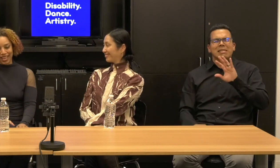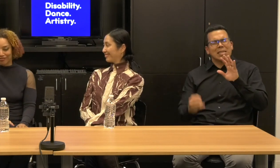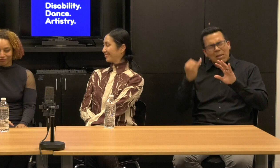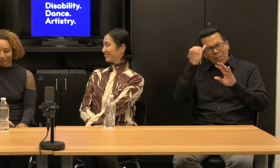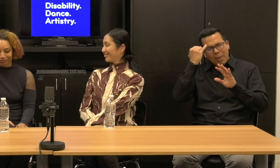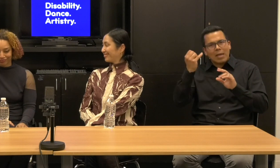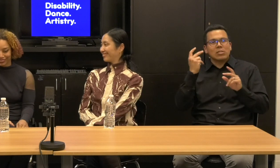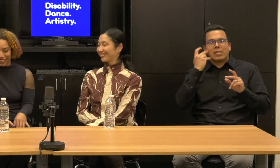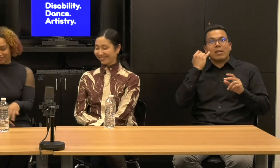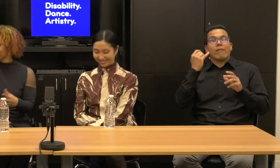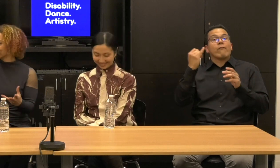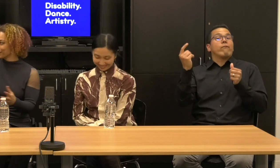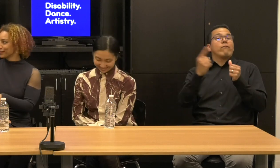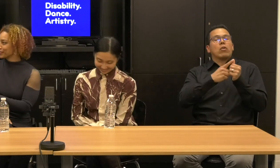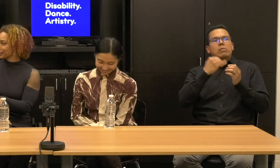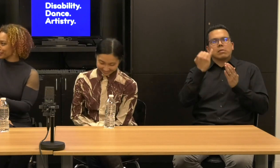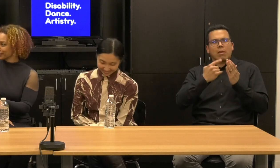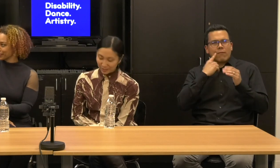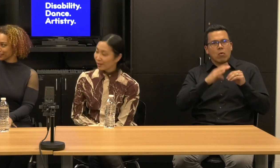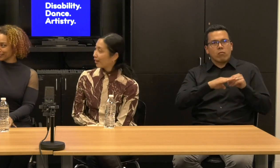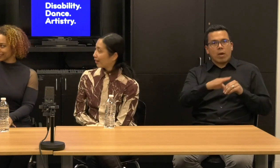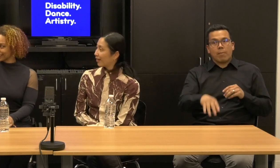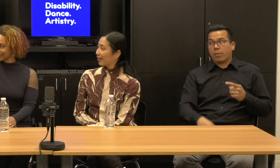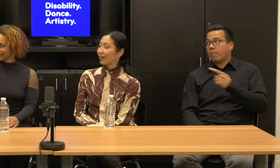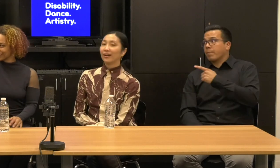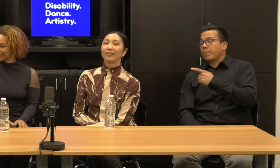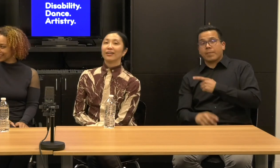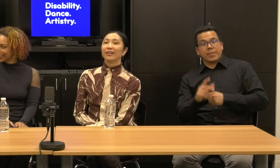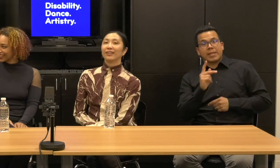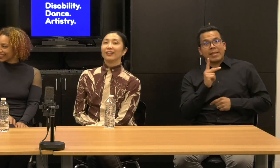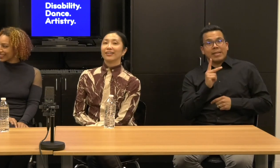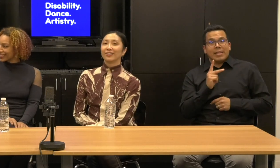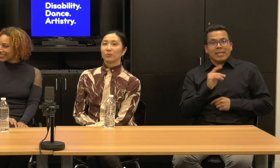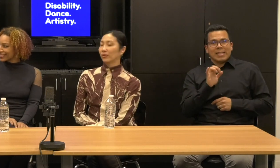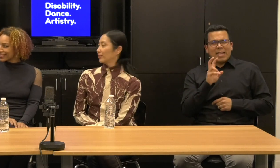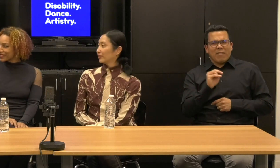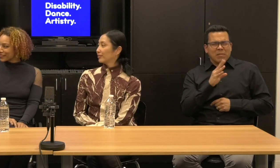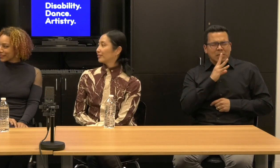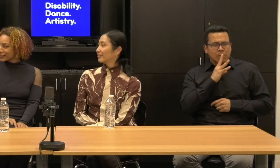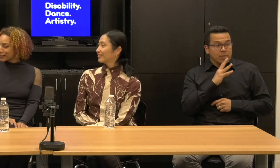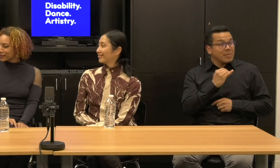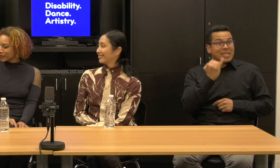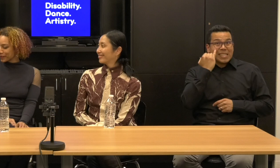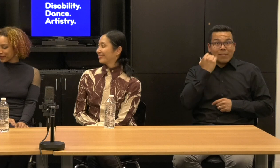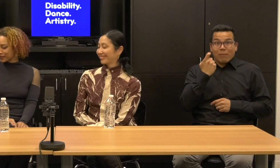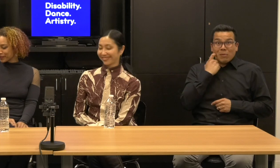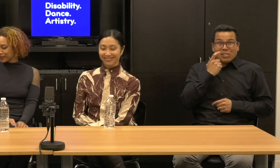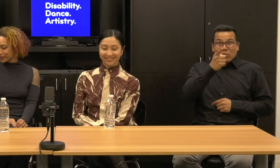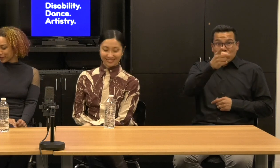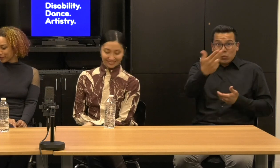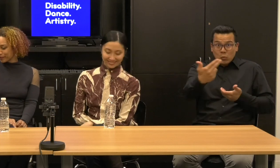Kevin: So if you're just joining us, we are talking with Alice Sheppard of Kinetic Light